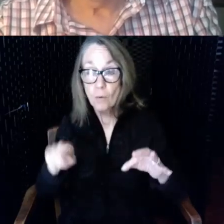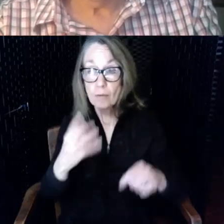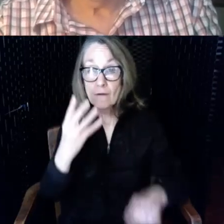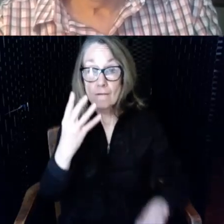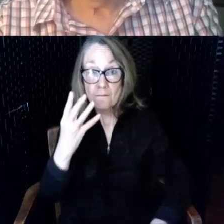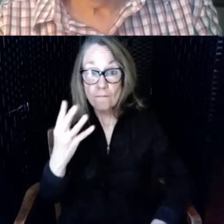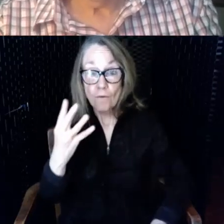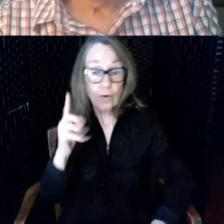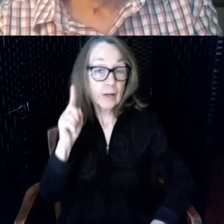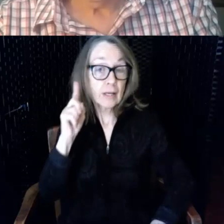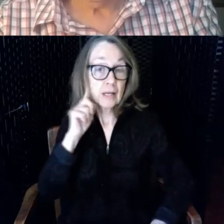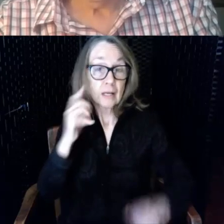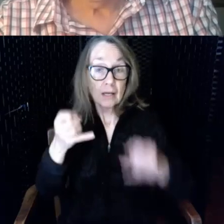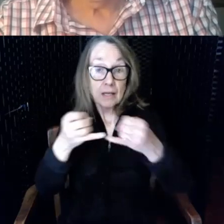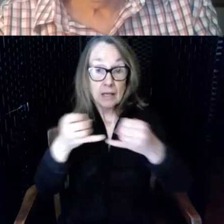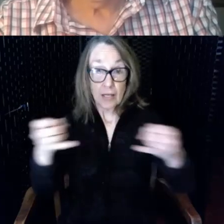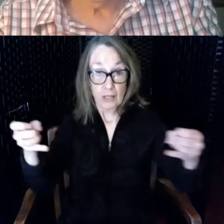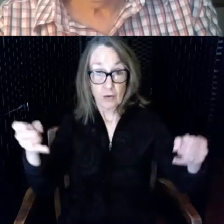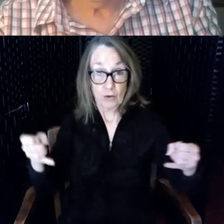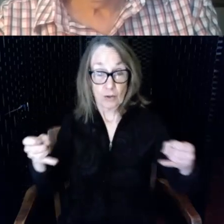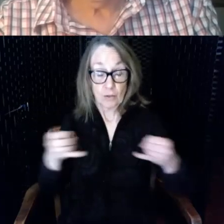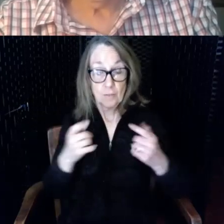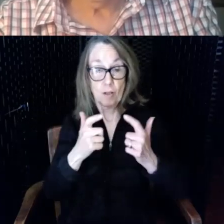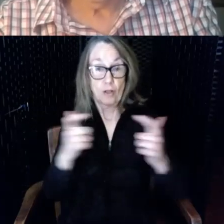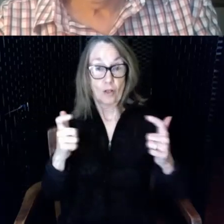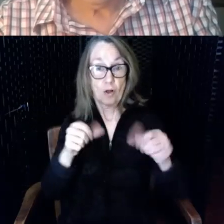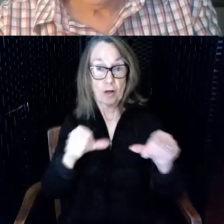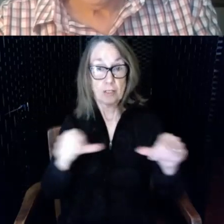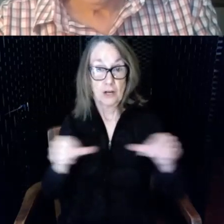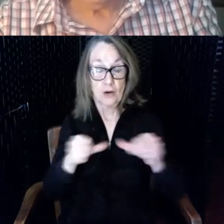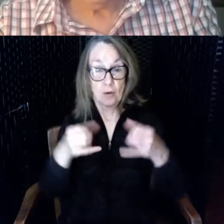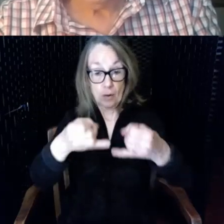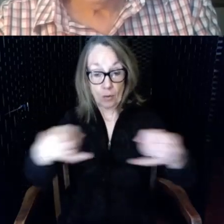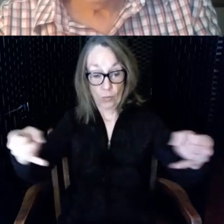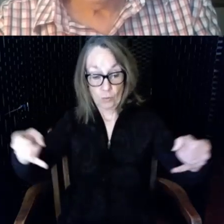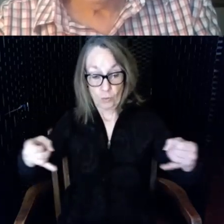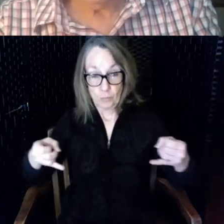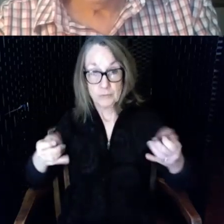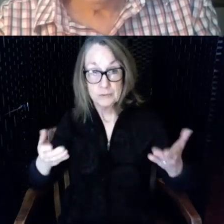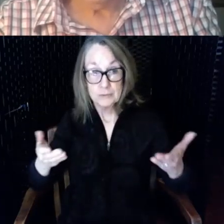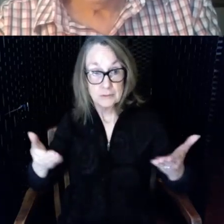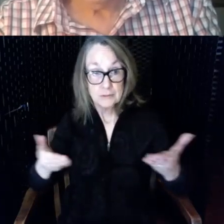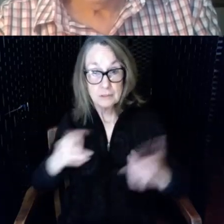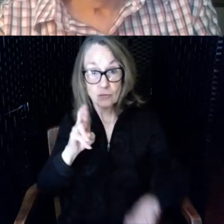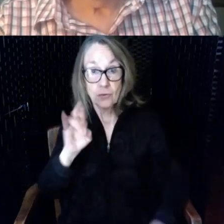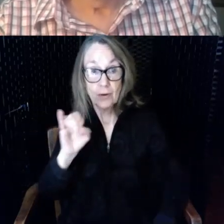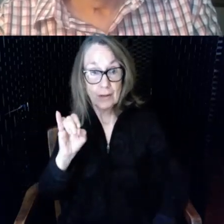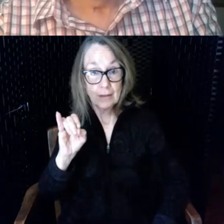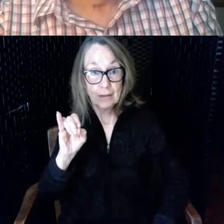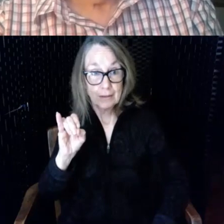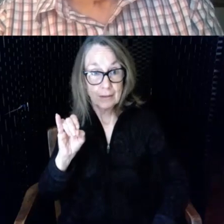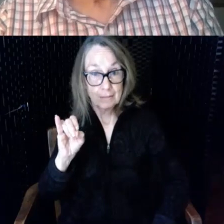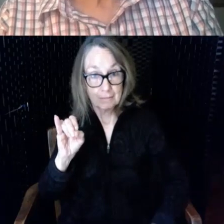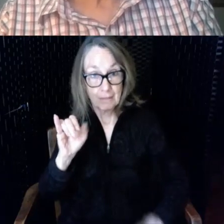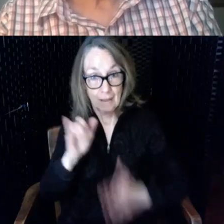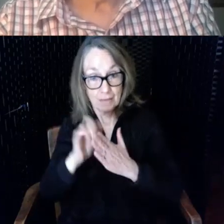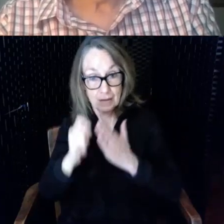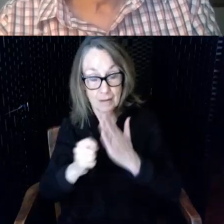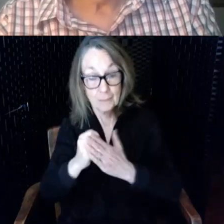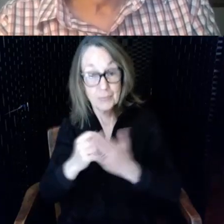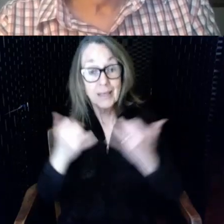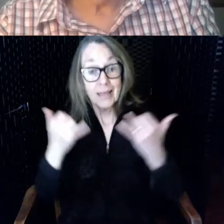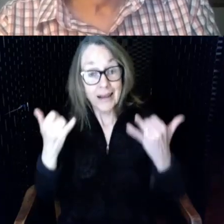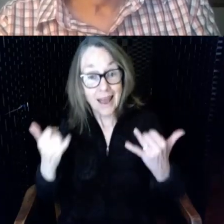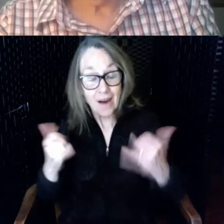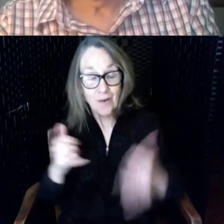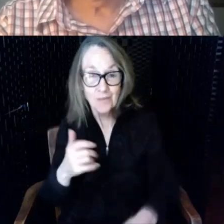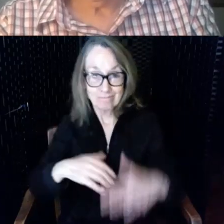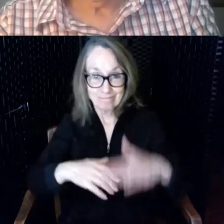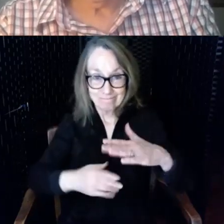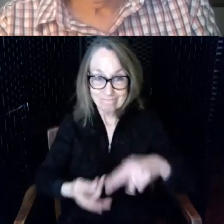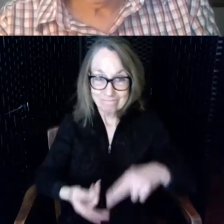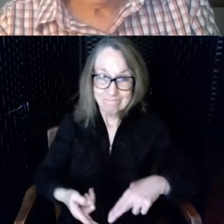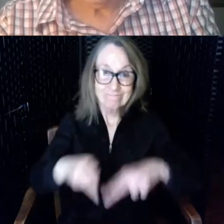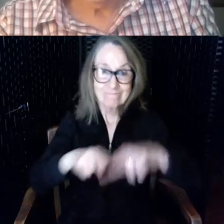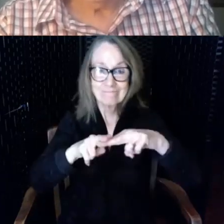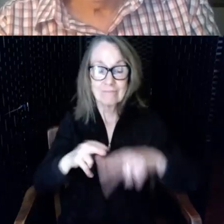large area hearing loops in Rhode Island at the time now there are 21 we got a